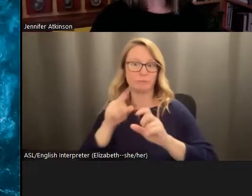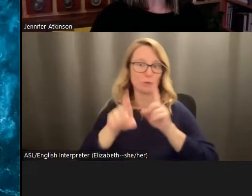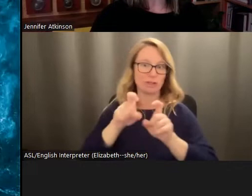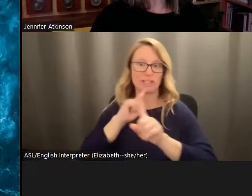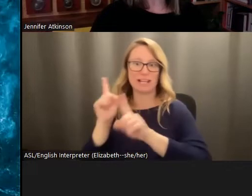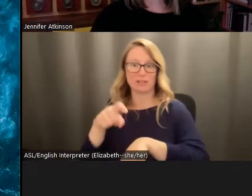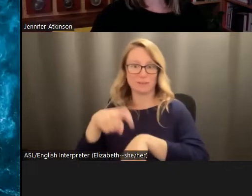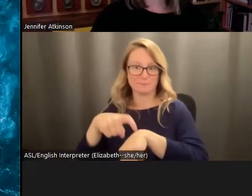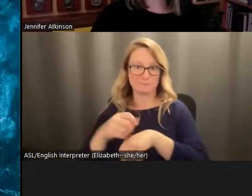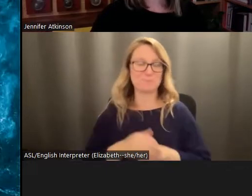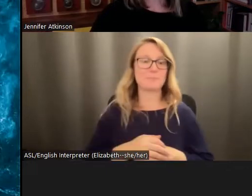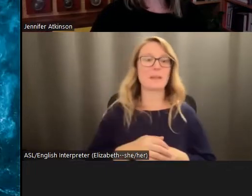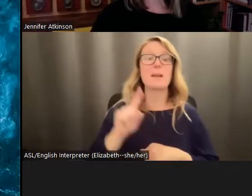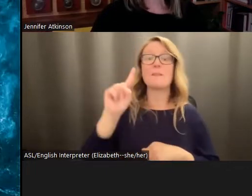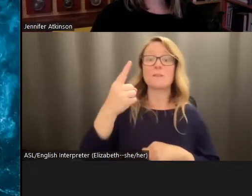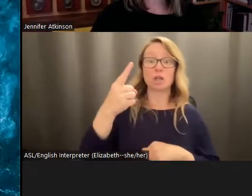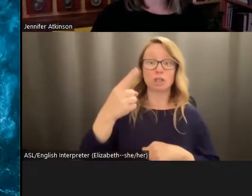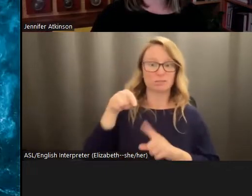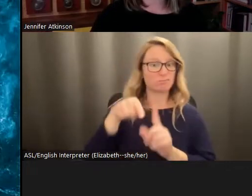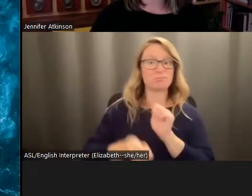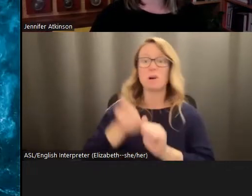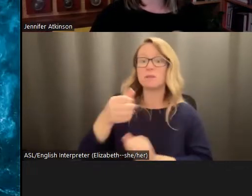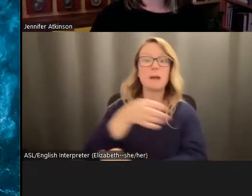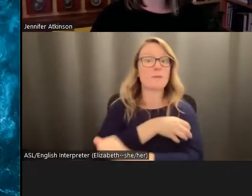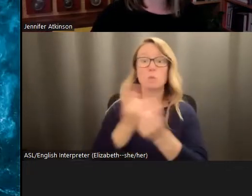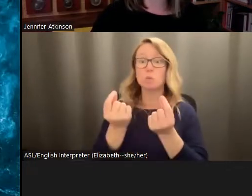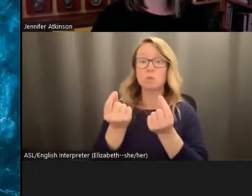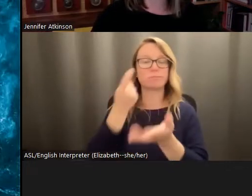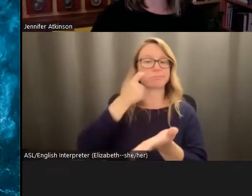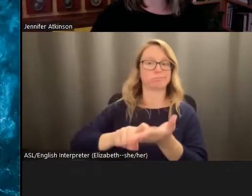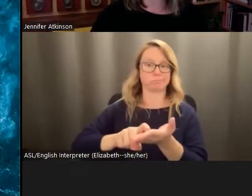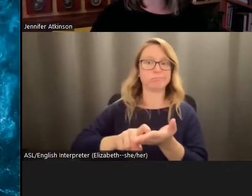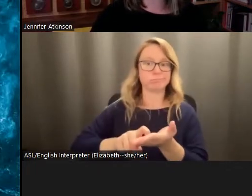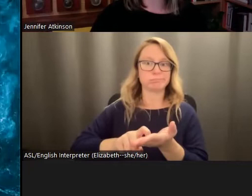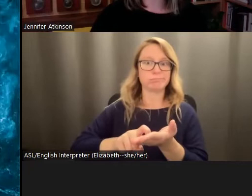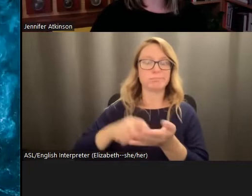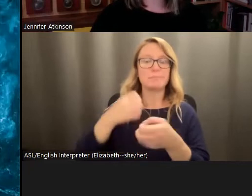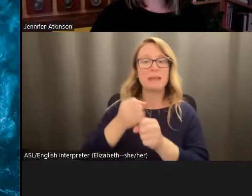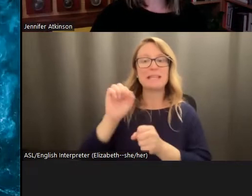Okay, so for the first one, the most powerful place to start is simply acknowledging and making space to talk about emotional